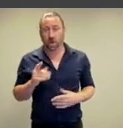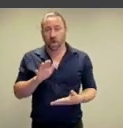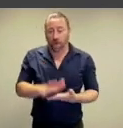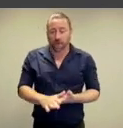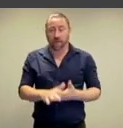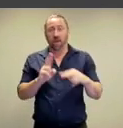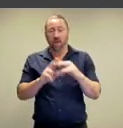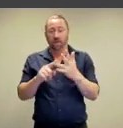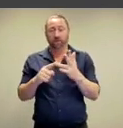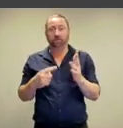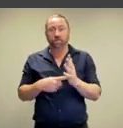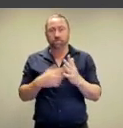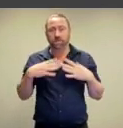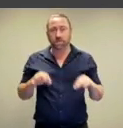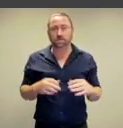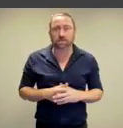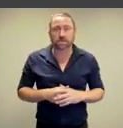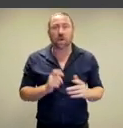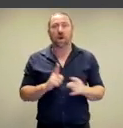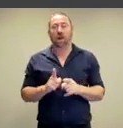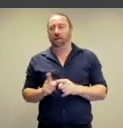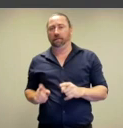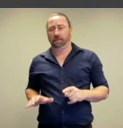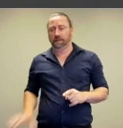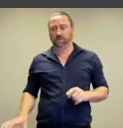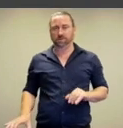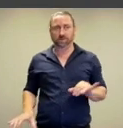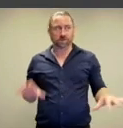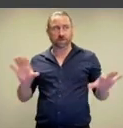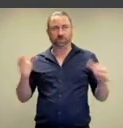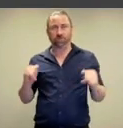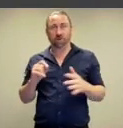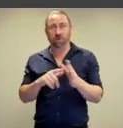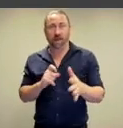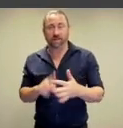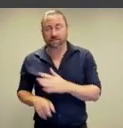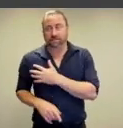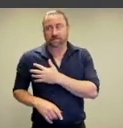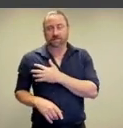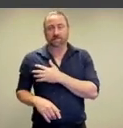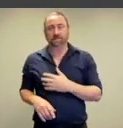possibility of stepping on their toes or